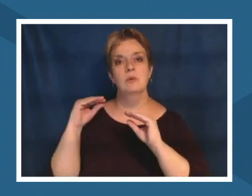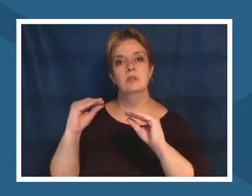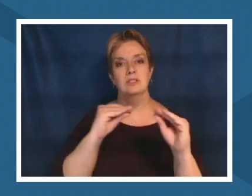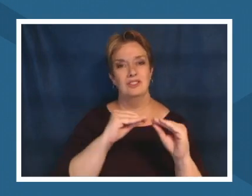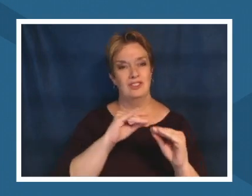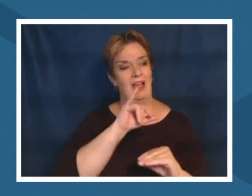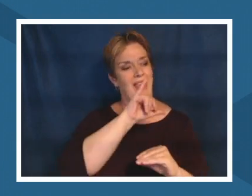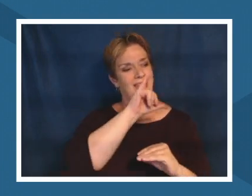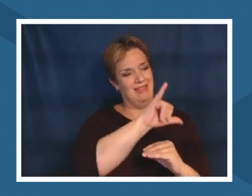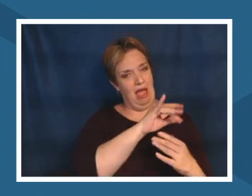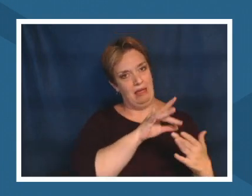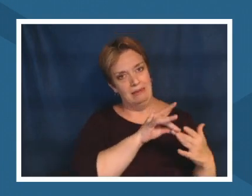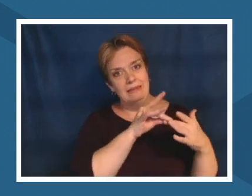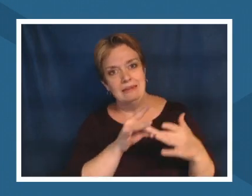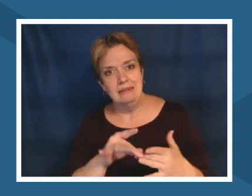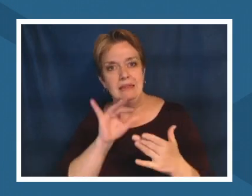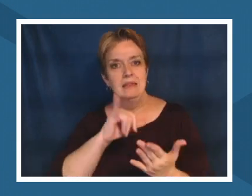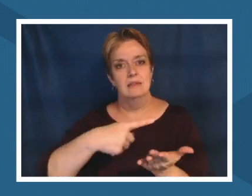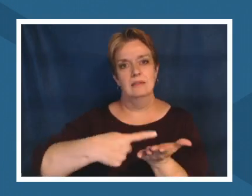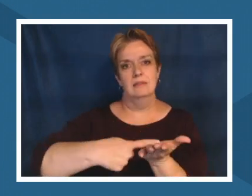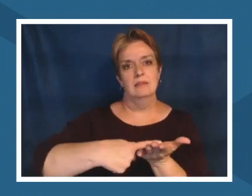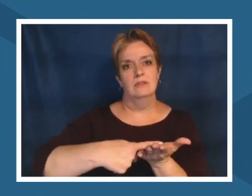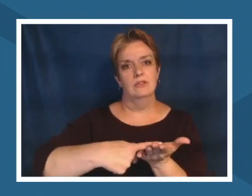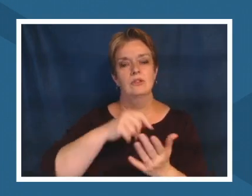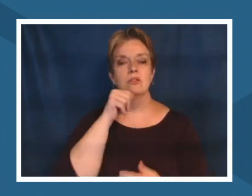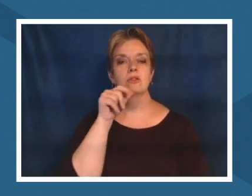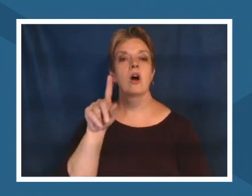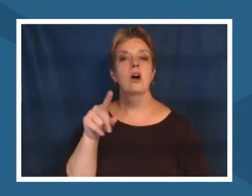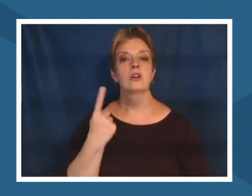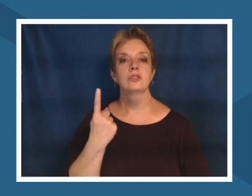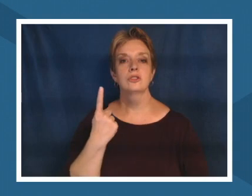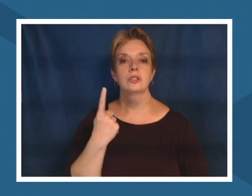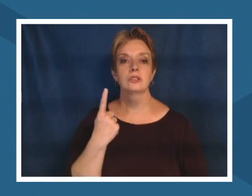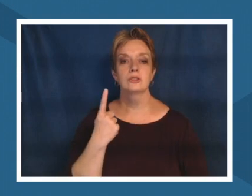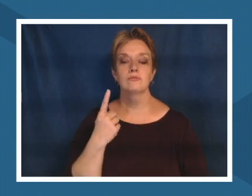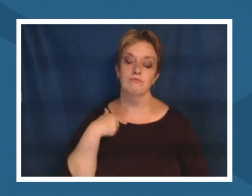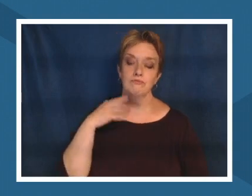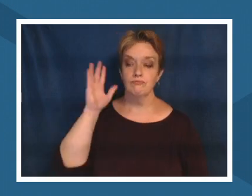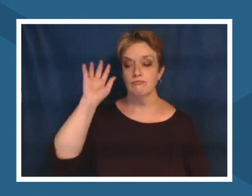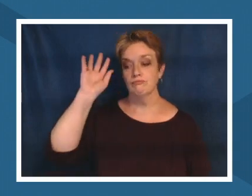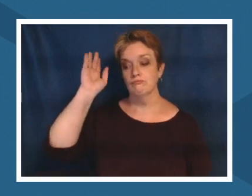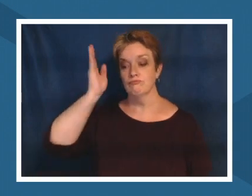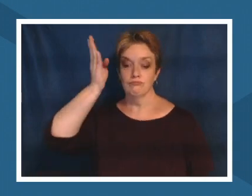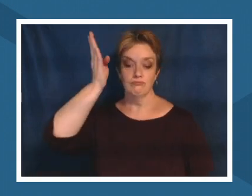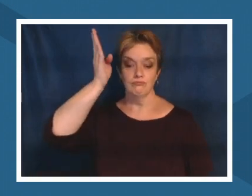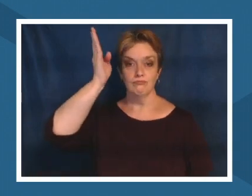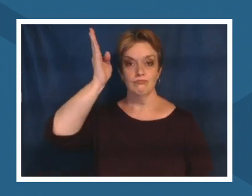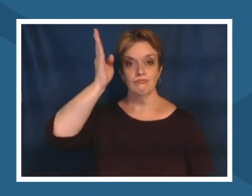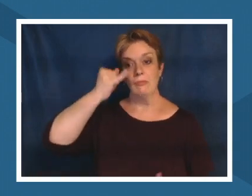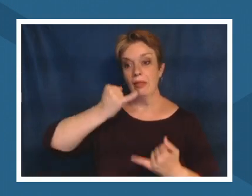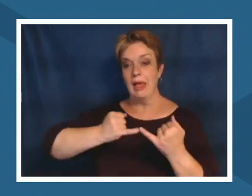application or think about at the end of a lesson like